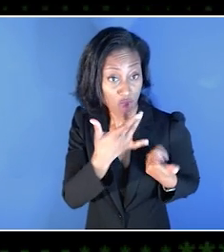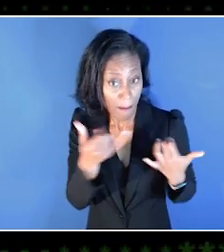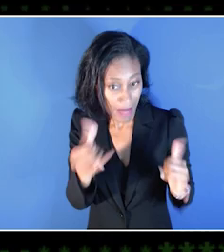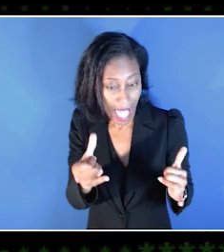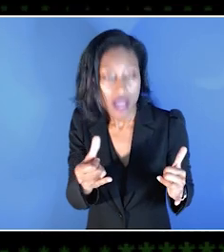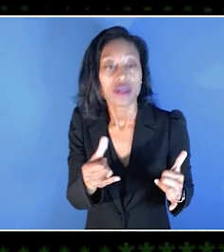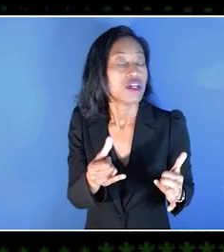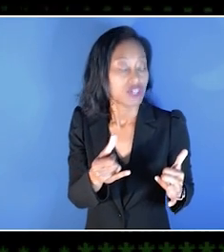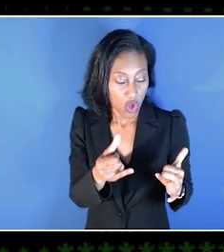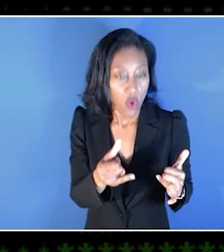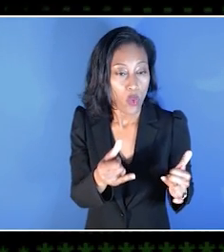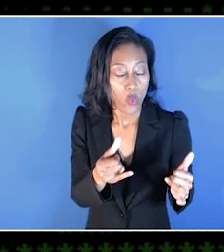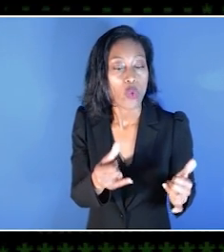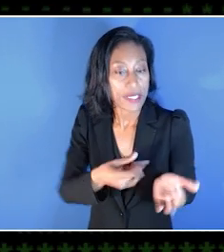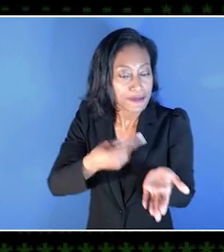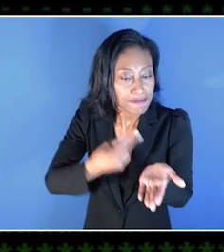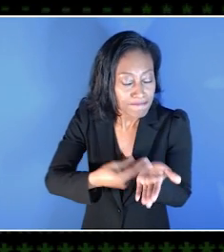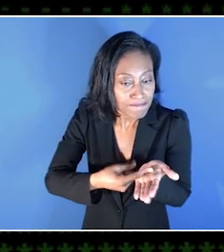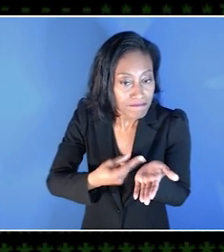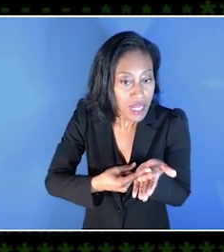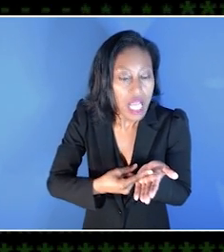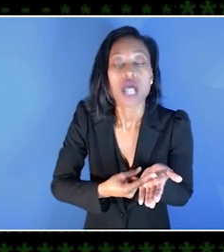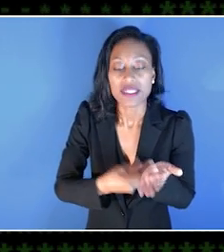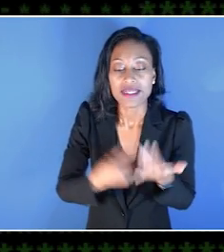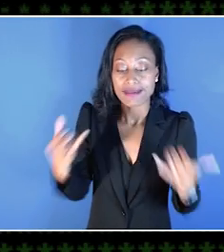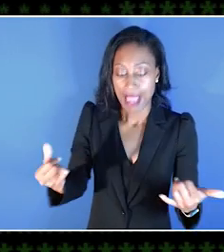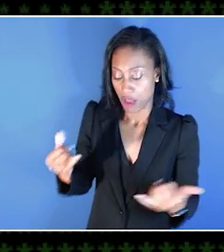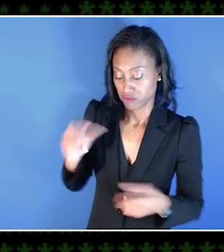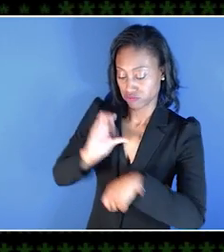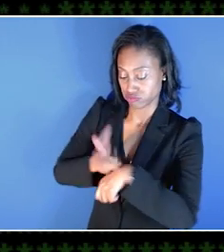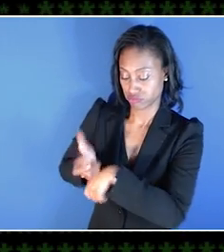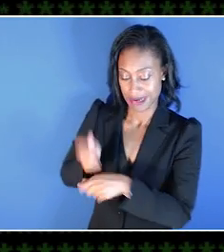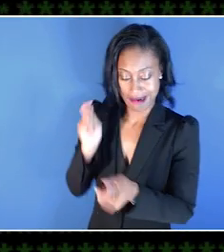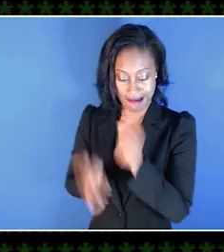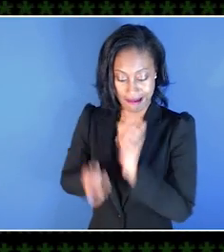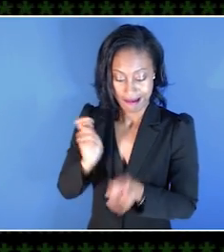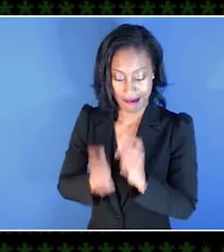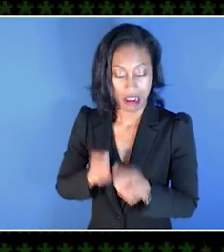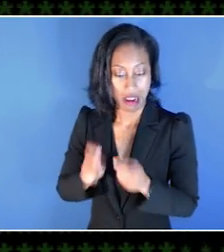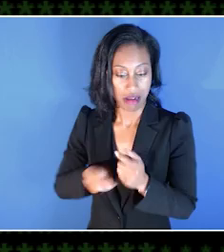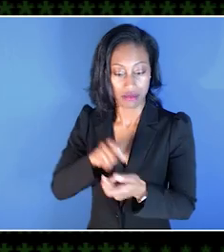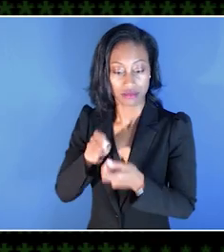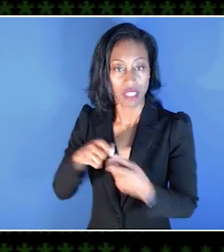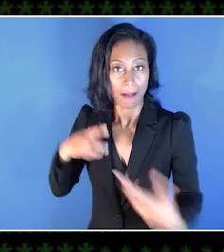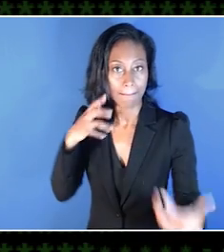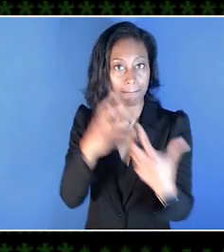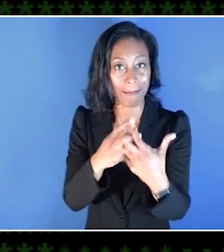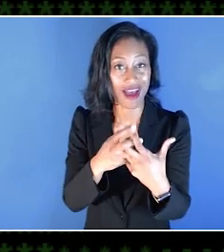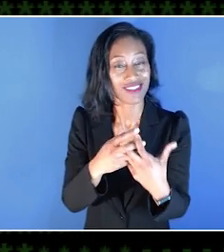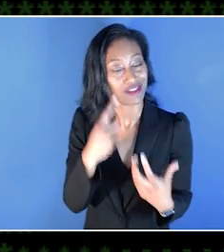So we take all that information and we create a setup that's completely tailored to their movements, to help them play the games that they want to play.